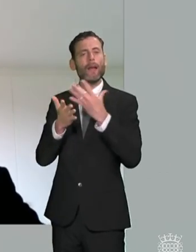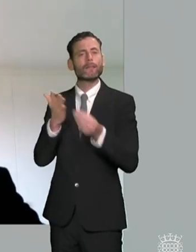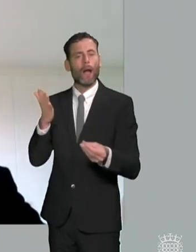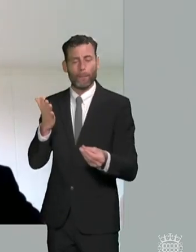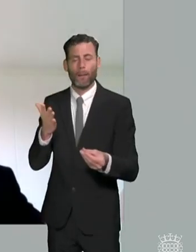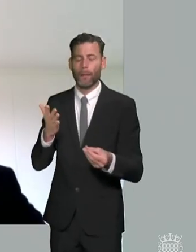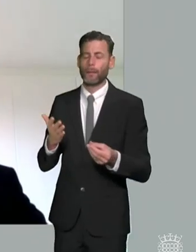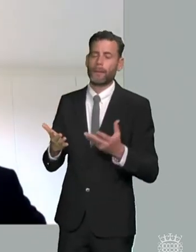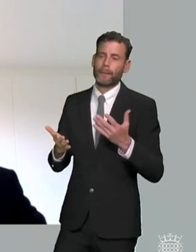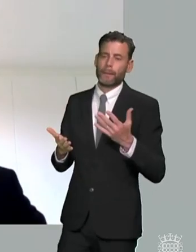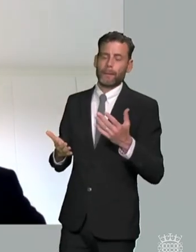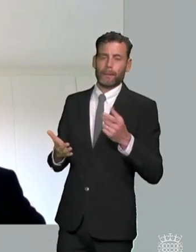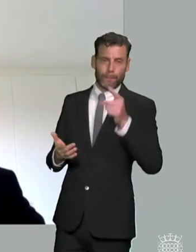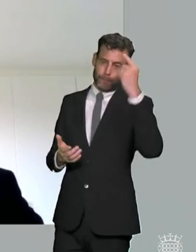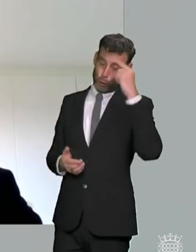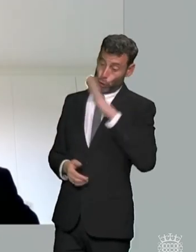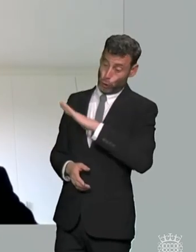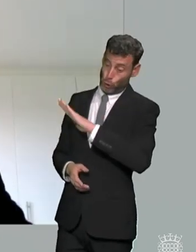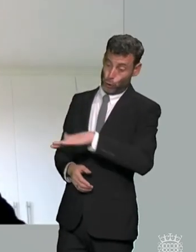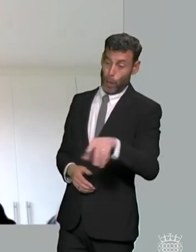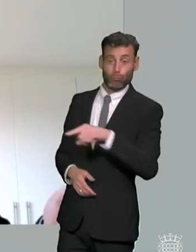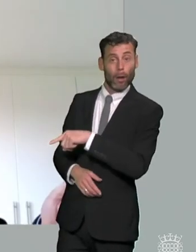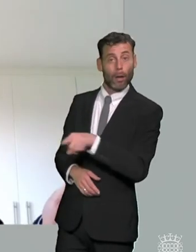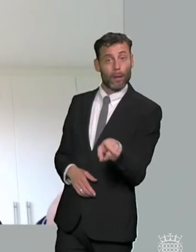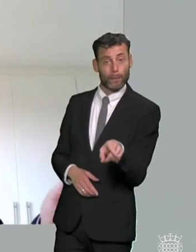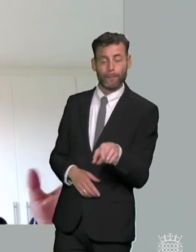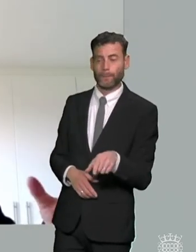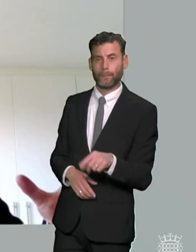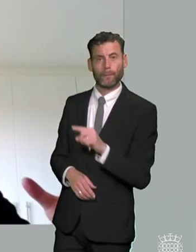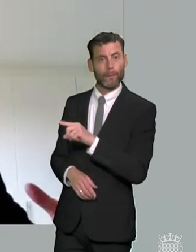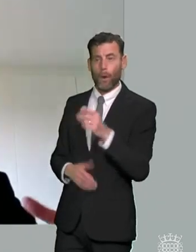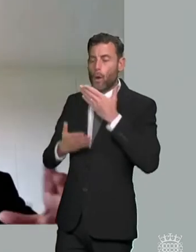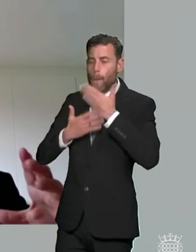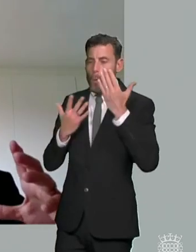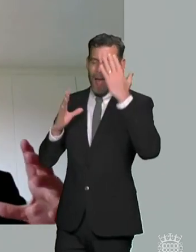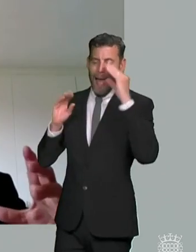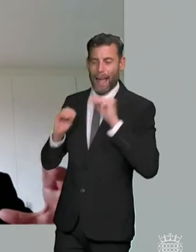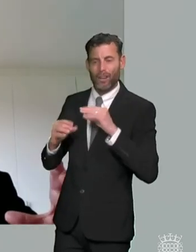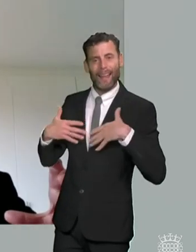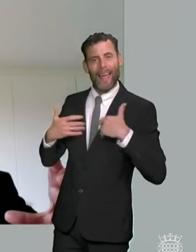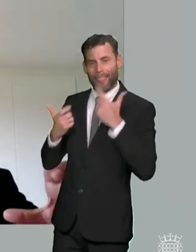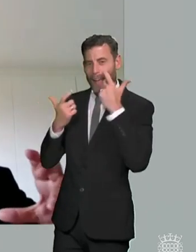question was about those children who don't have an education health and care plan but who rely on